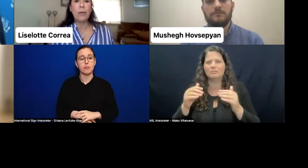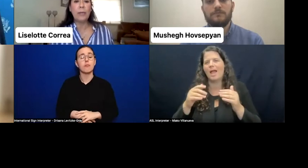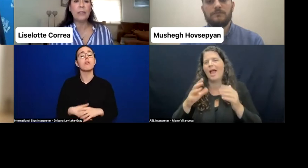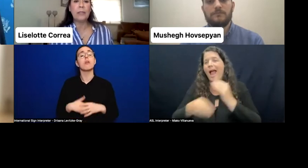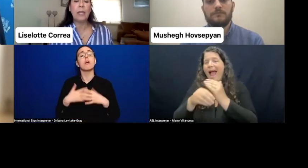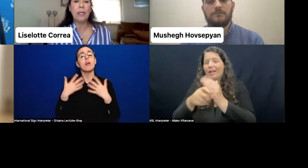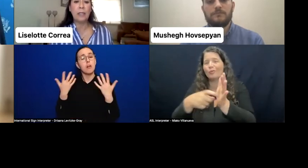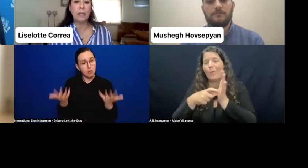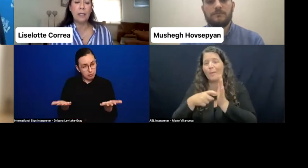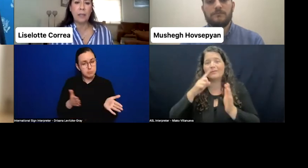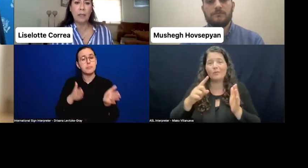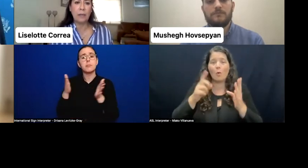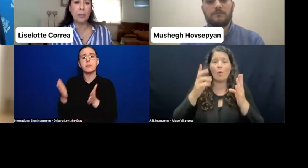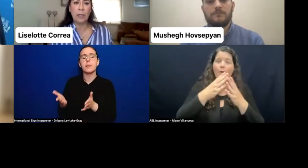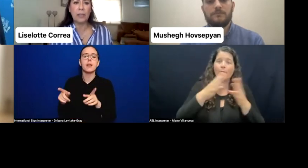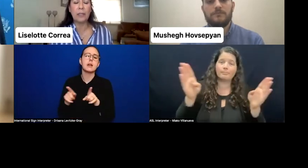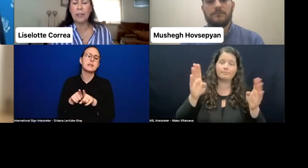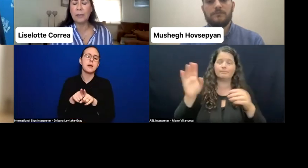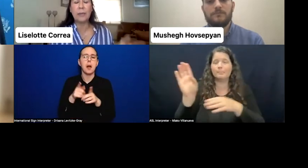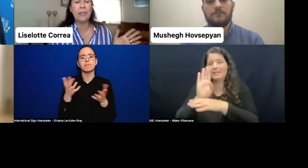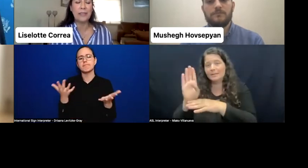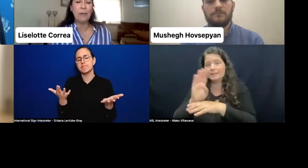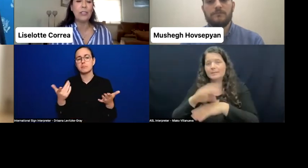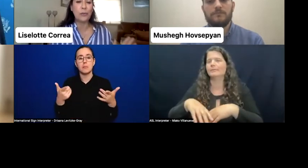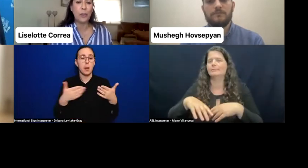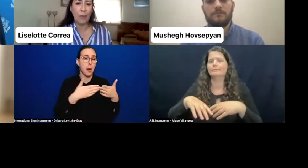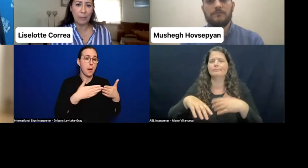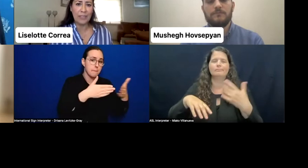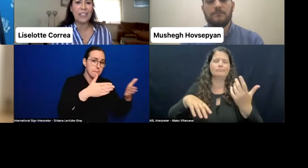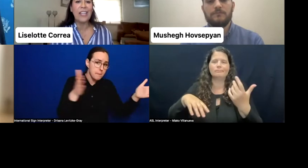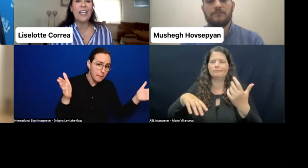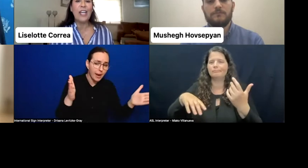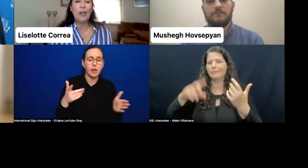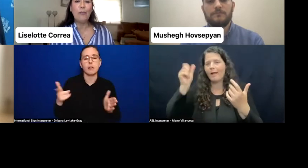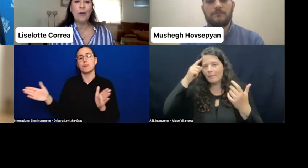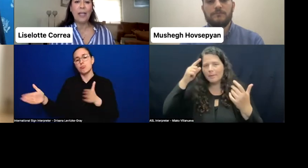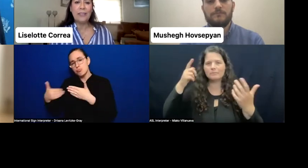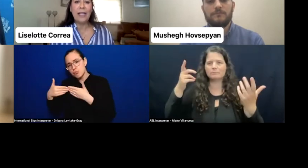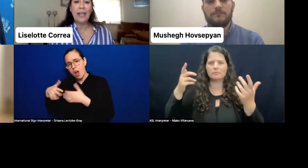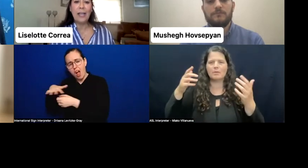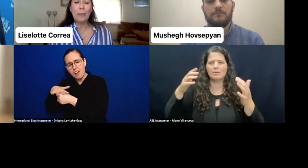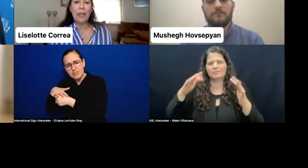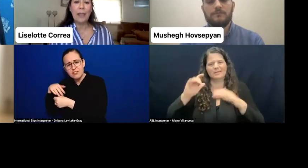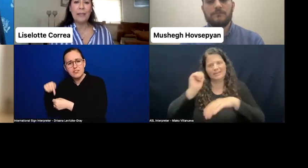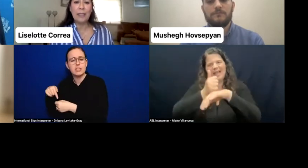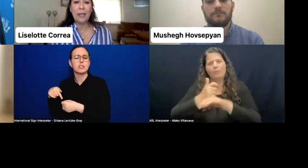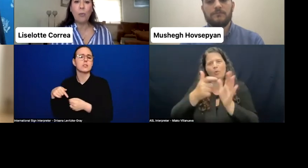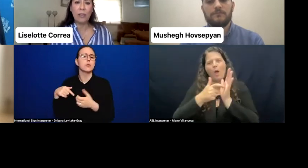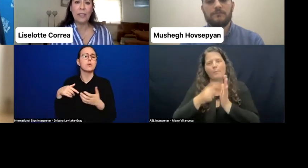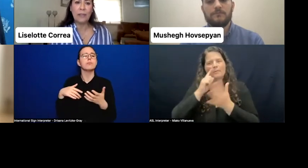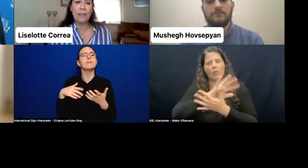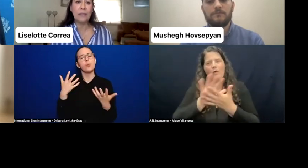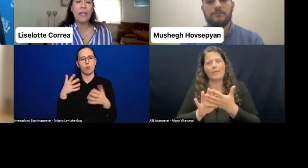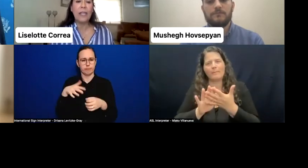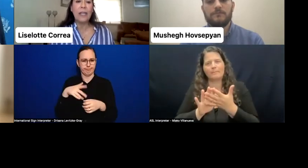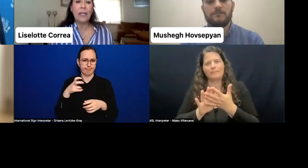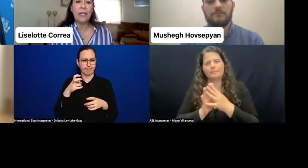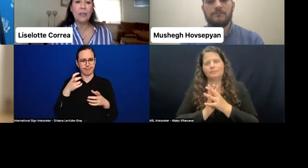private, and established requirements as a world center